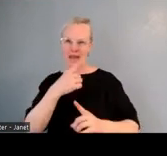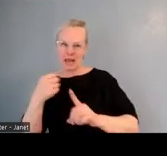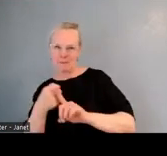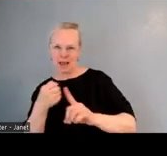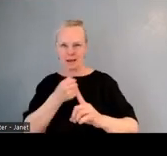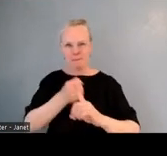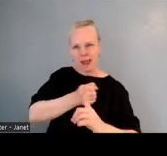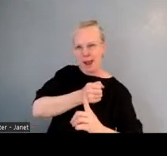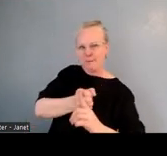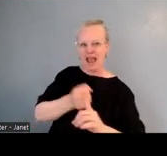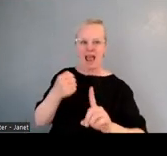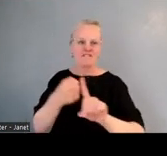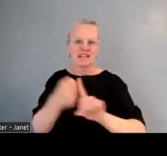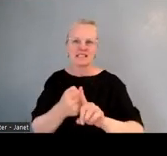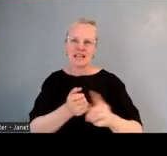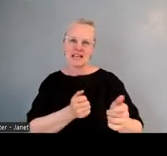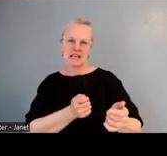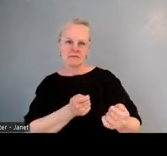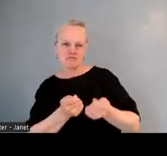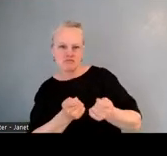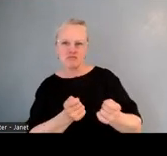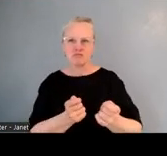and say, "Well this is actually a standard